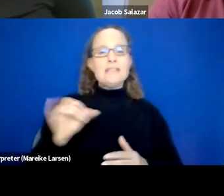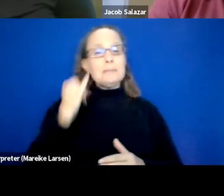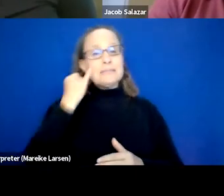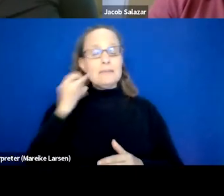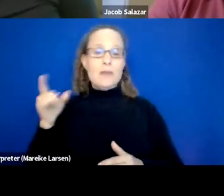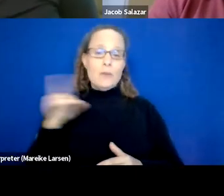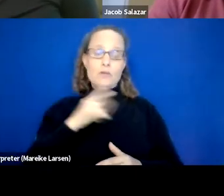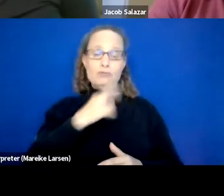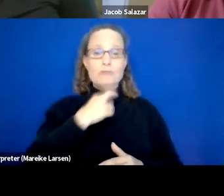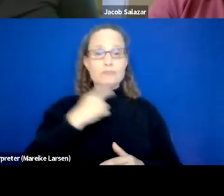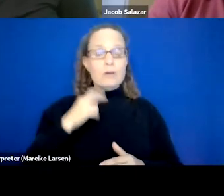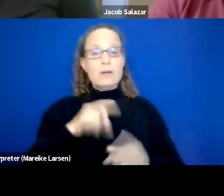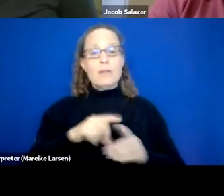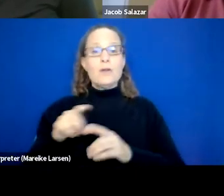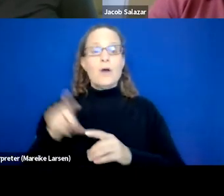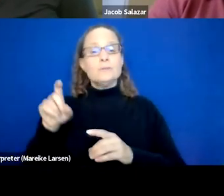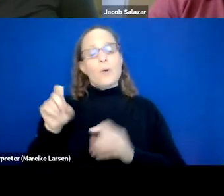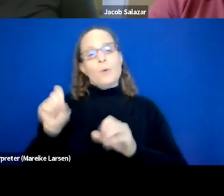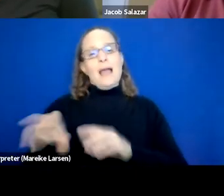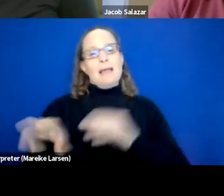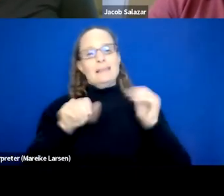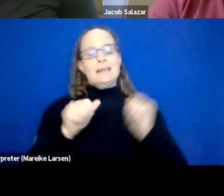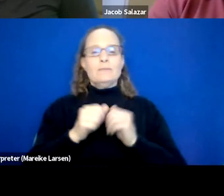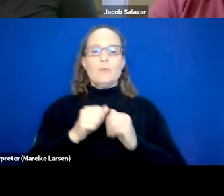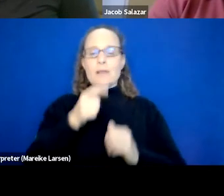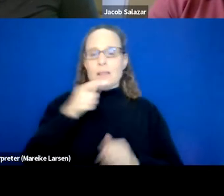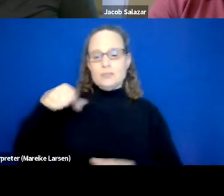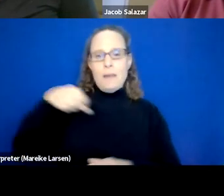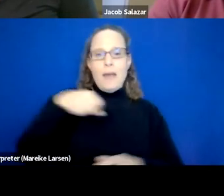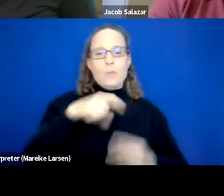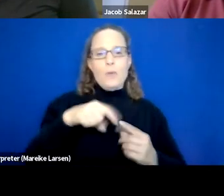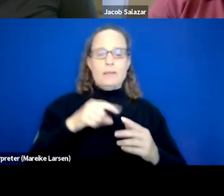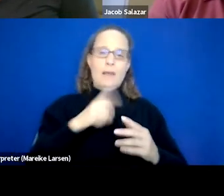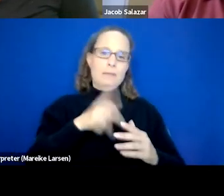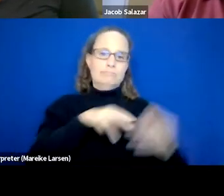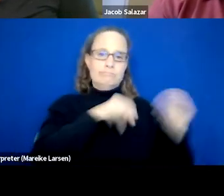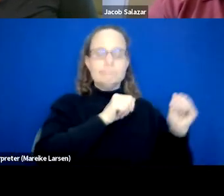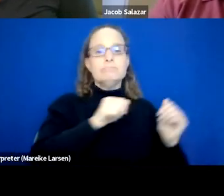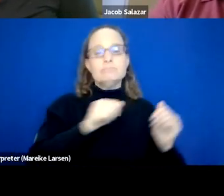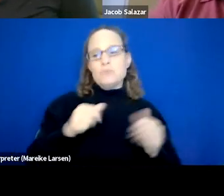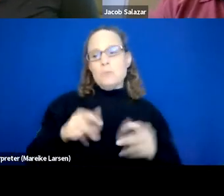and then they also get to leave with a little sack lunch when their meal is done. So it's an opportunity for folks to sit in and charge your phones,